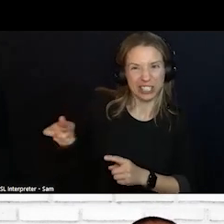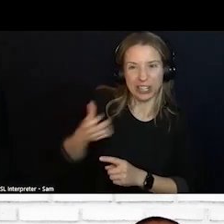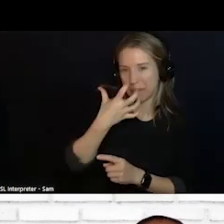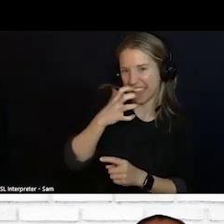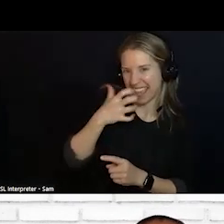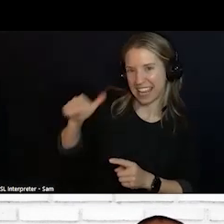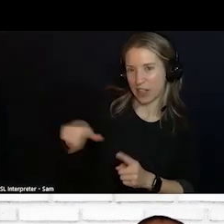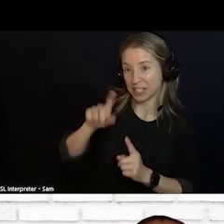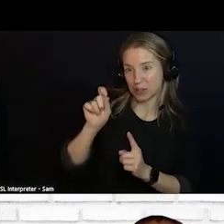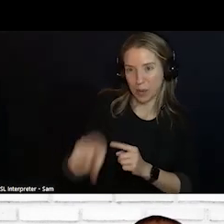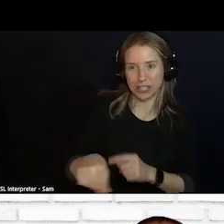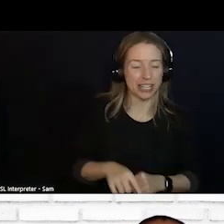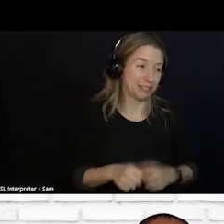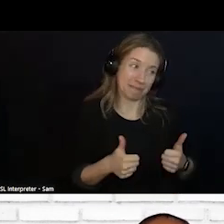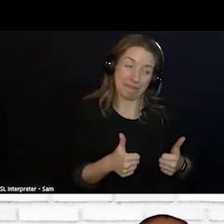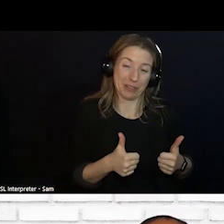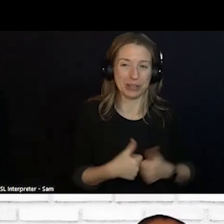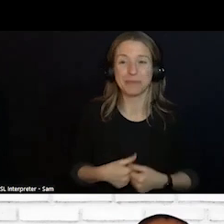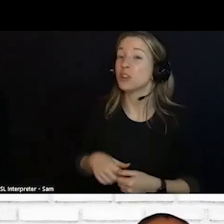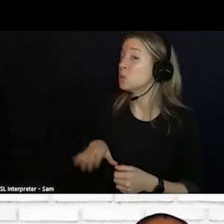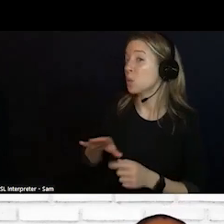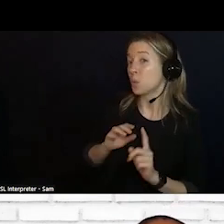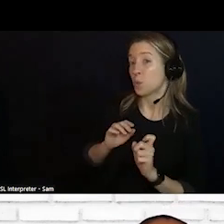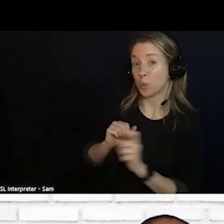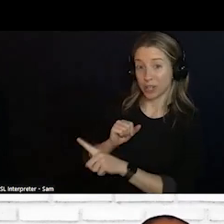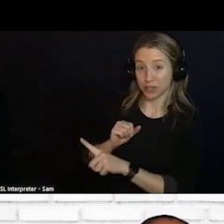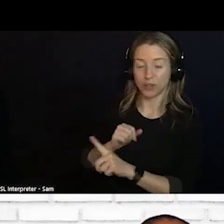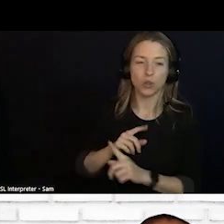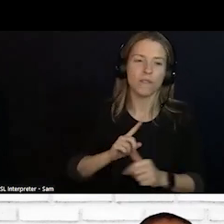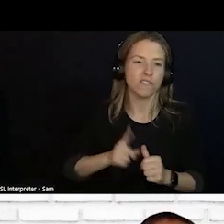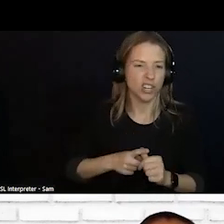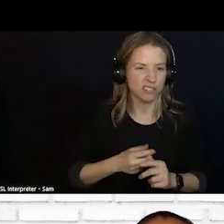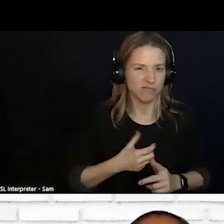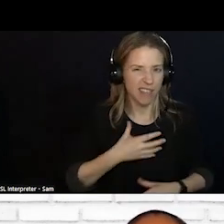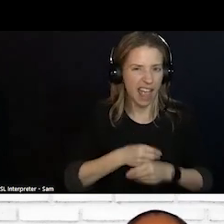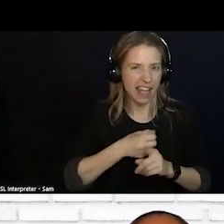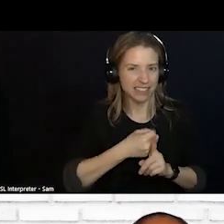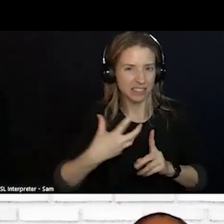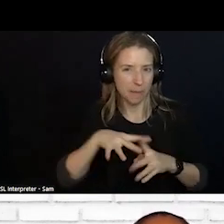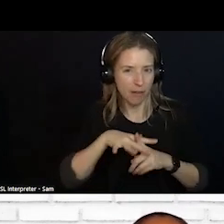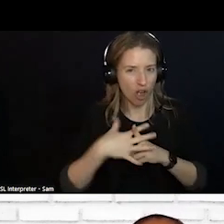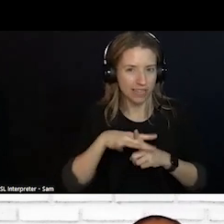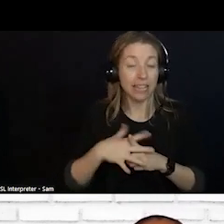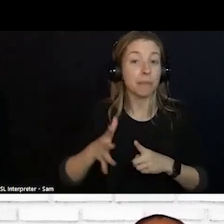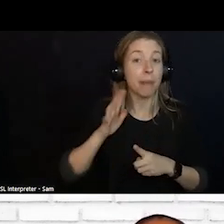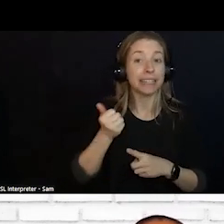: SO YOUR QUESTION. SO LET ME SET THE SCENE. THE ACCIDENTAL